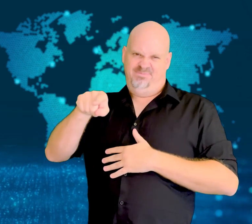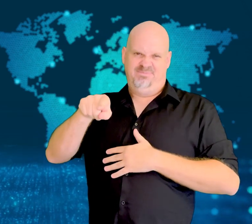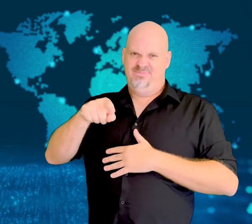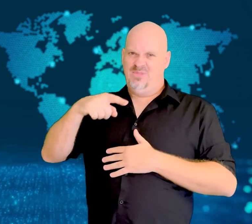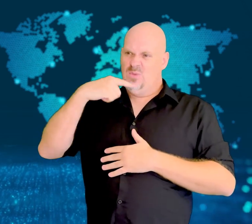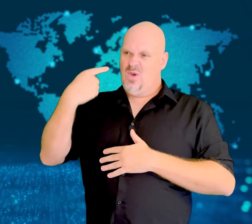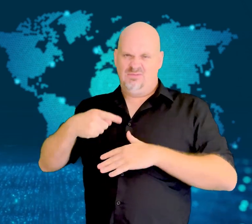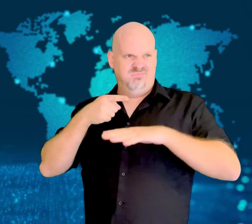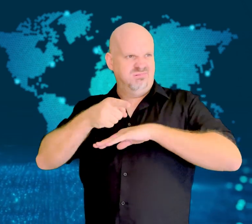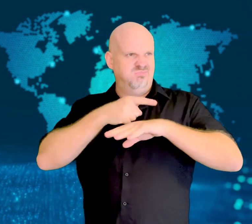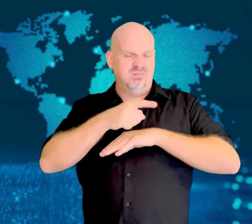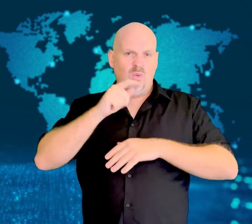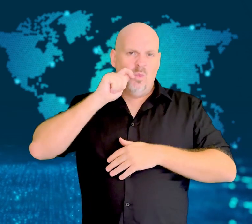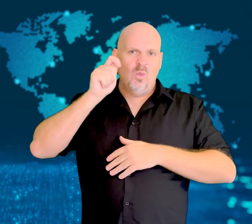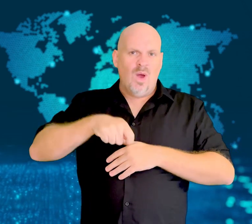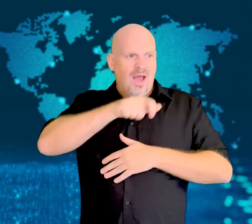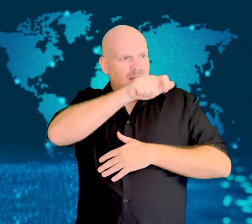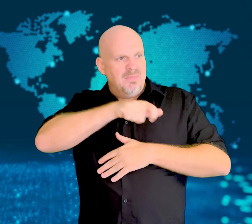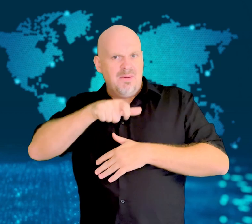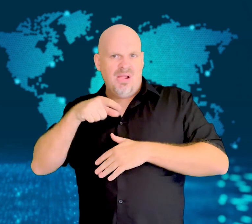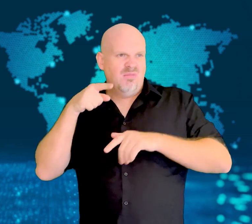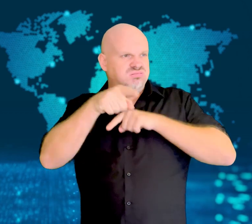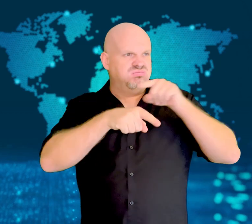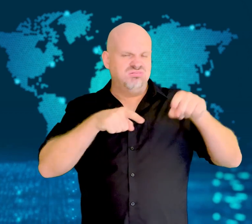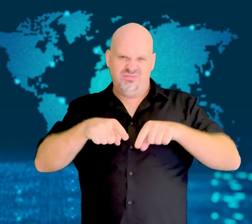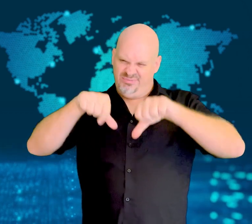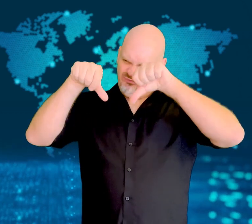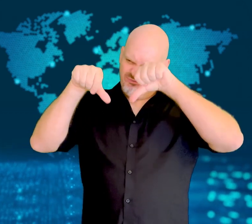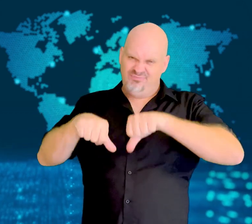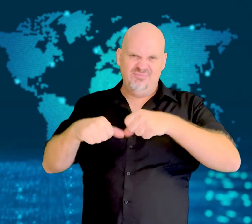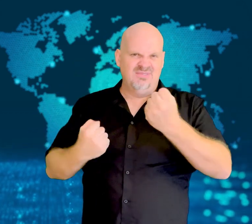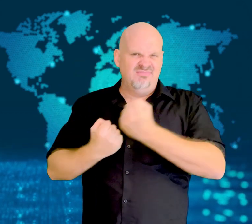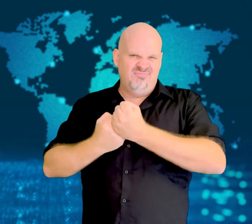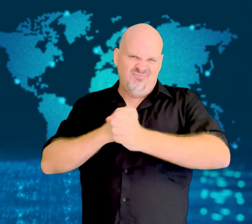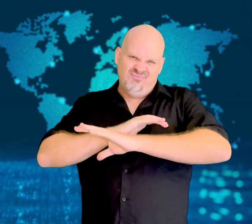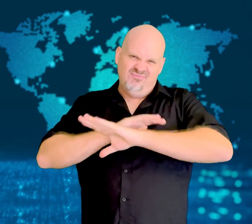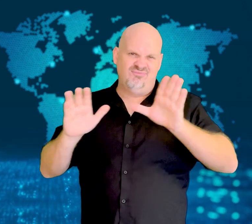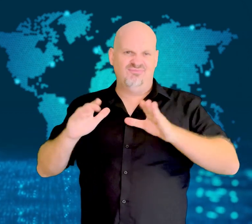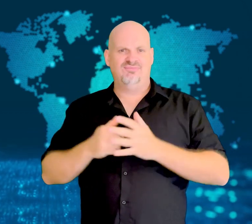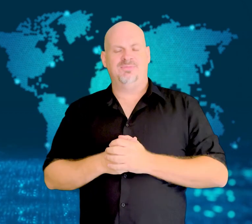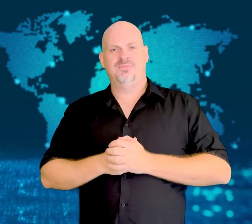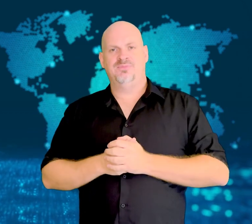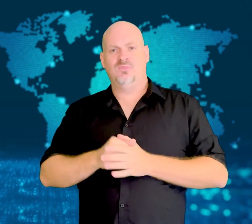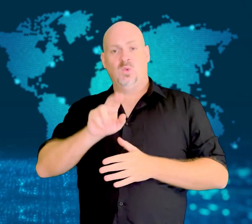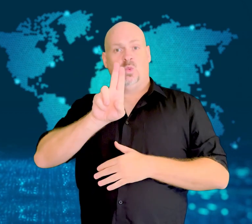Several countries have condemned the attacks on Ukrainian civilians.